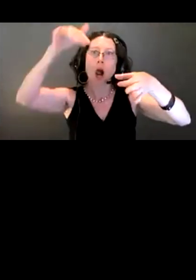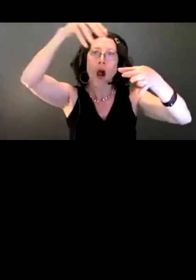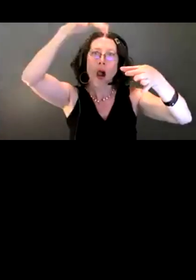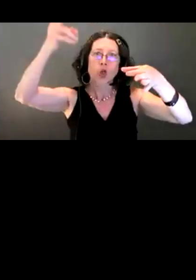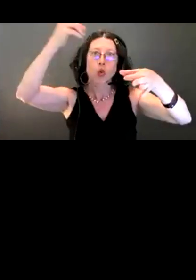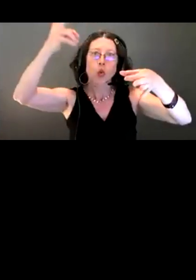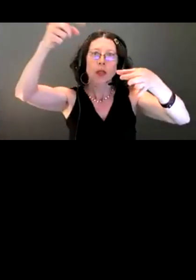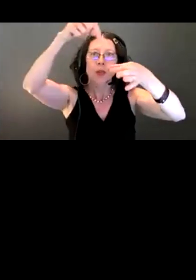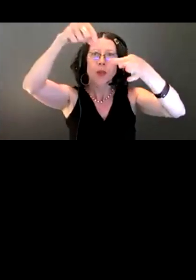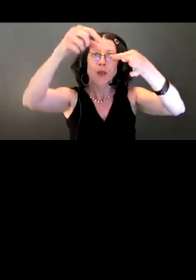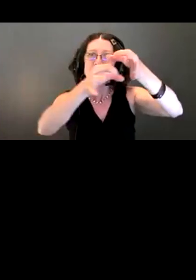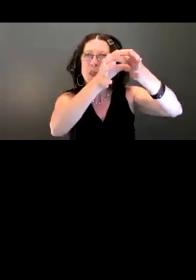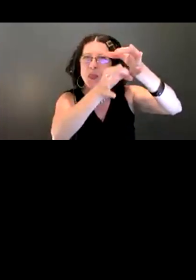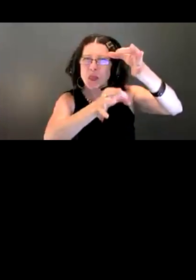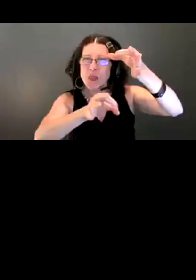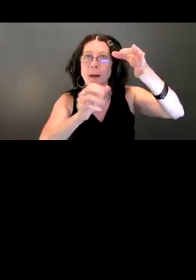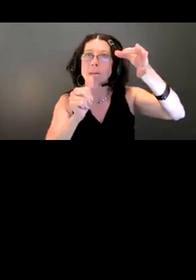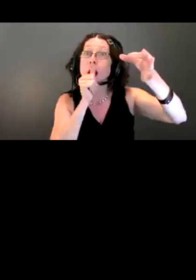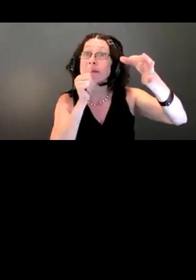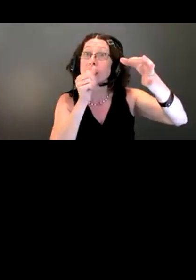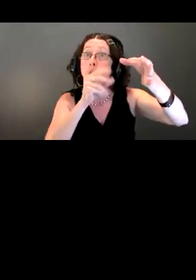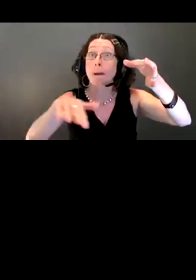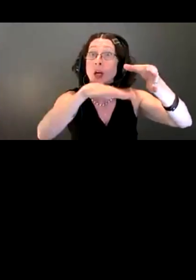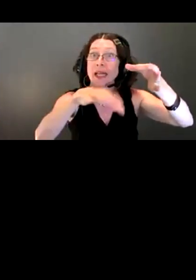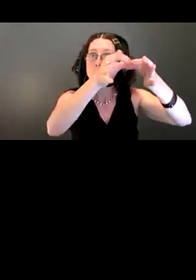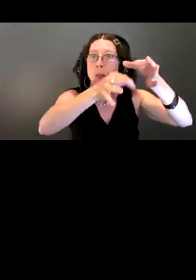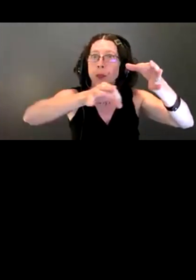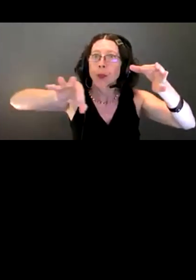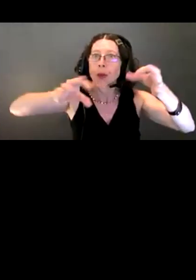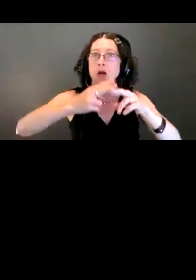small pipe on private property that's called a side sewer.